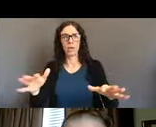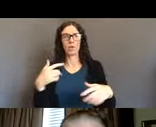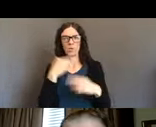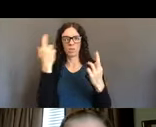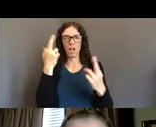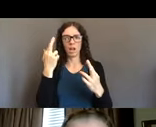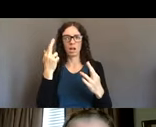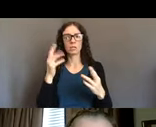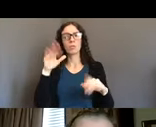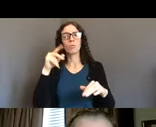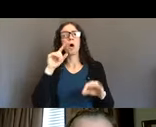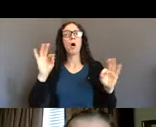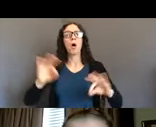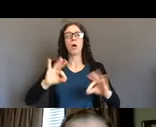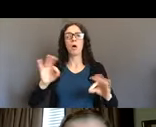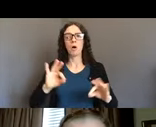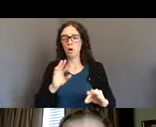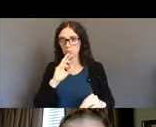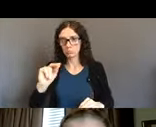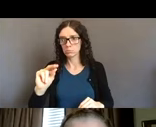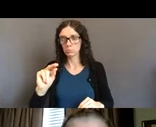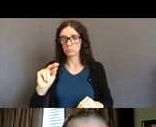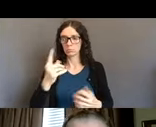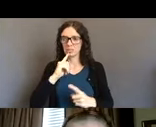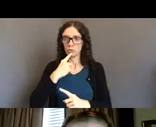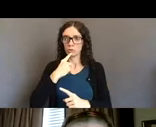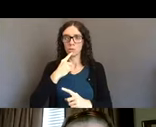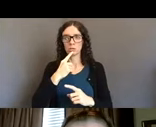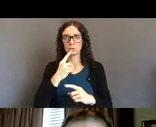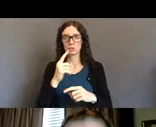as it was becoming a reality in our local communities and our, and throughout our state,